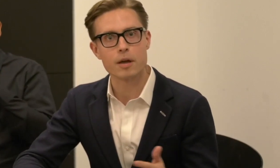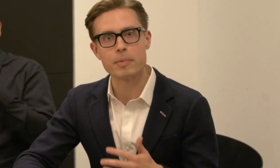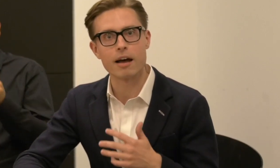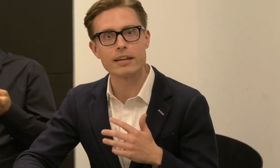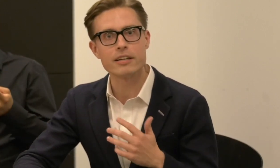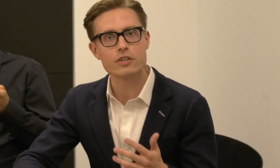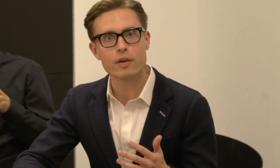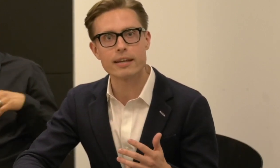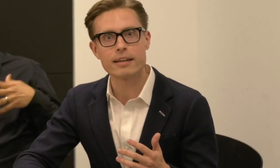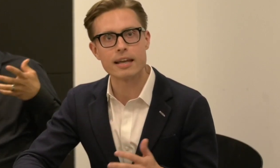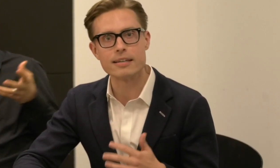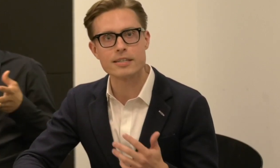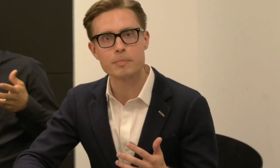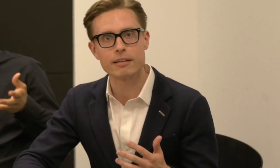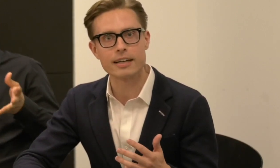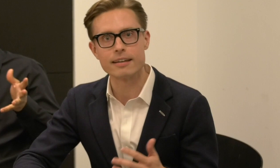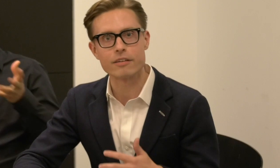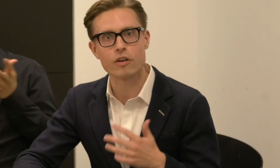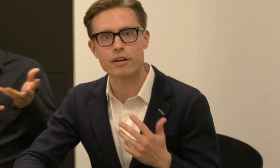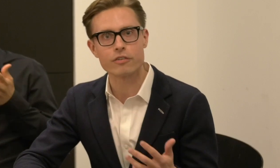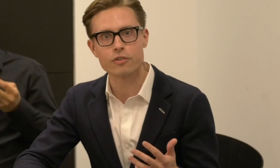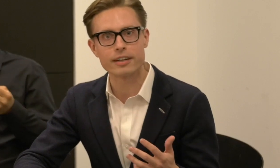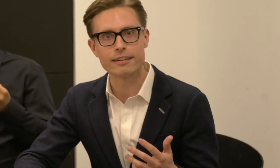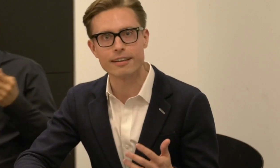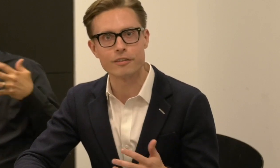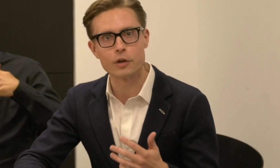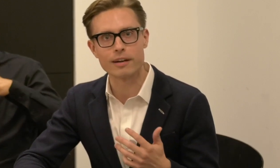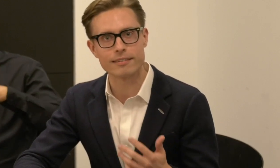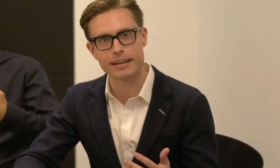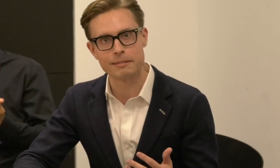about integrated and Disability. Dance. Artistry in New York City.